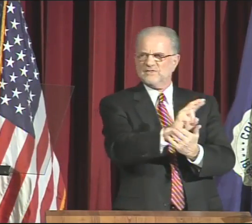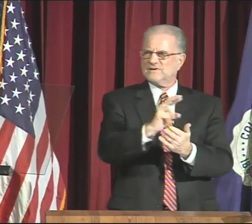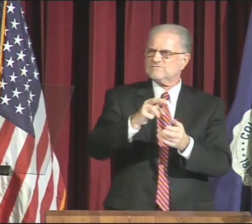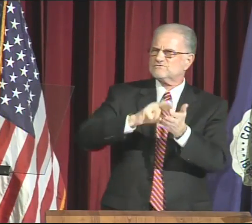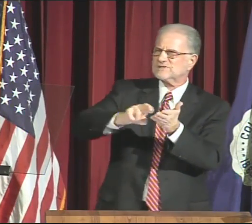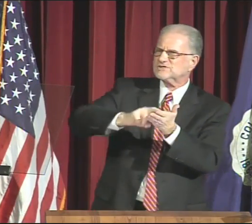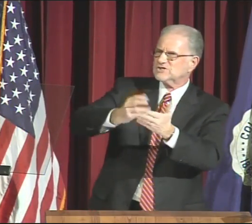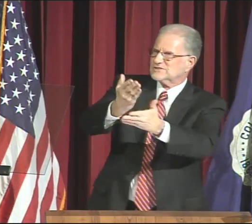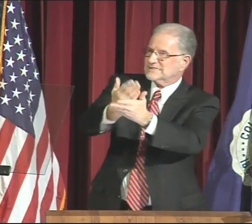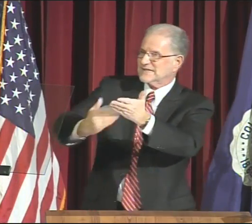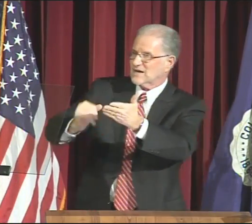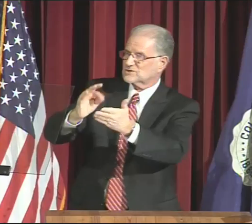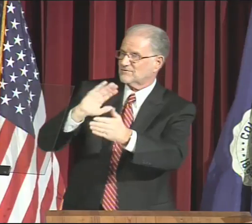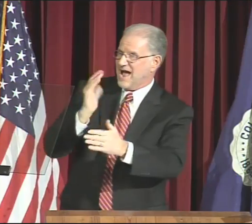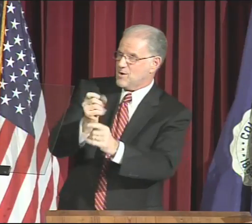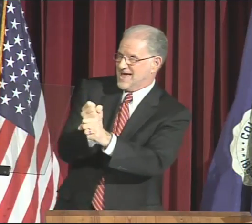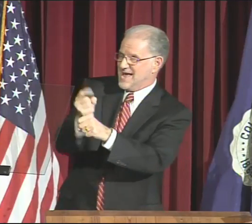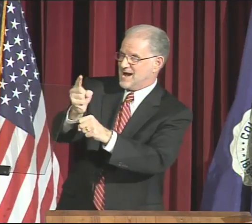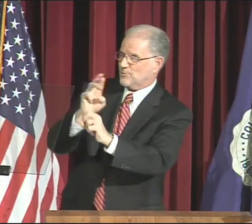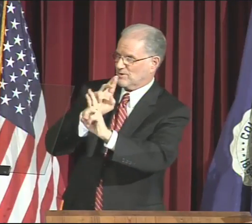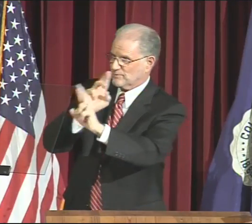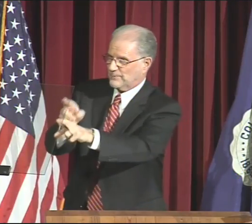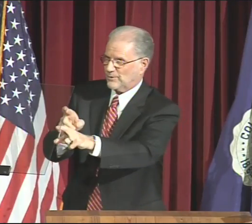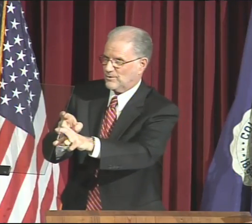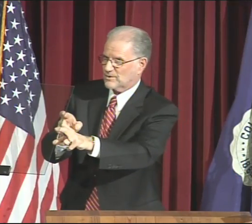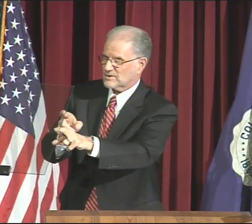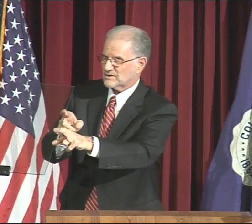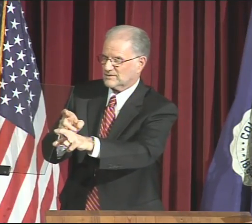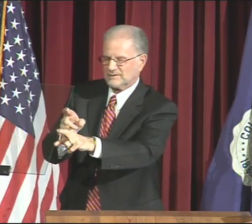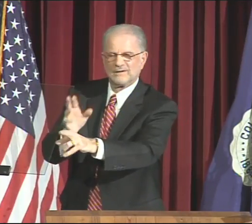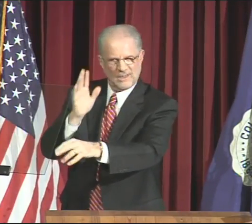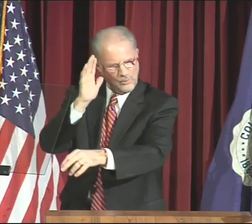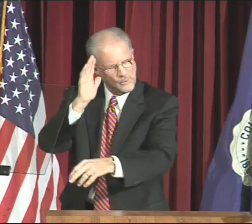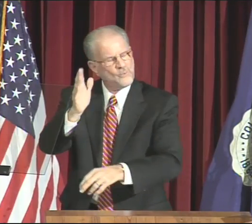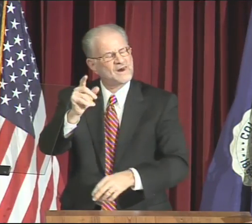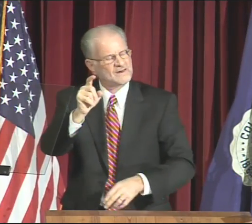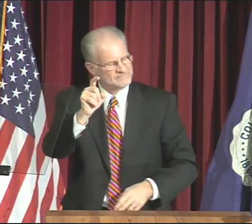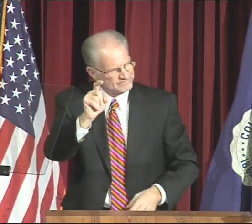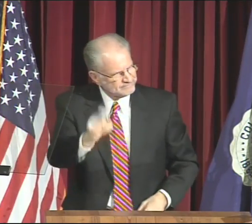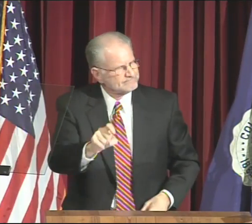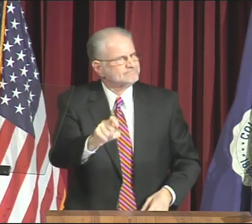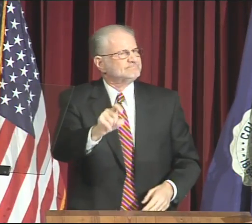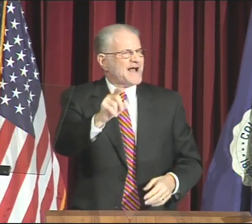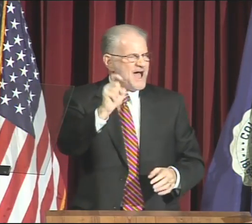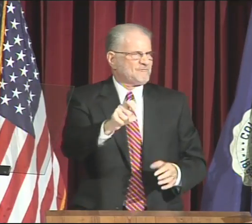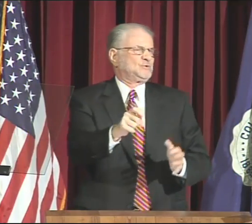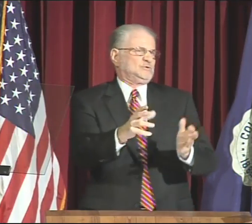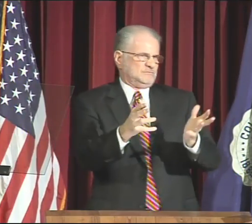I had the opportunity to review the research section of our annual report.